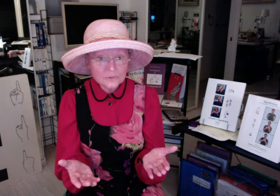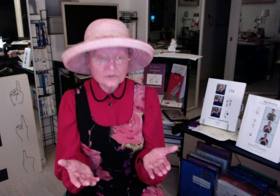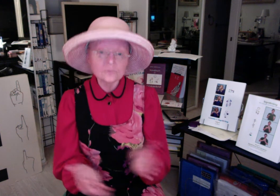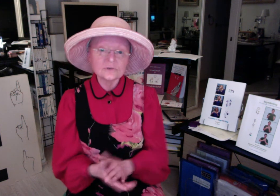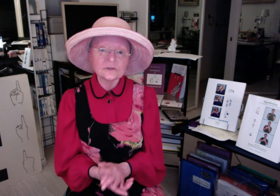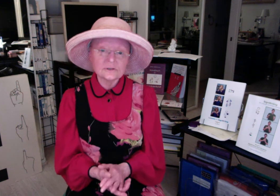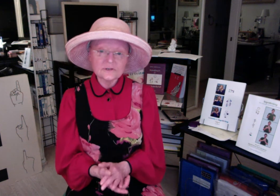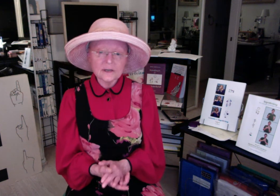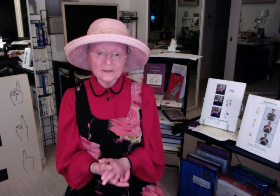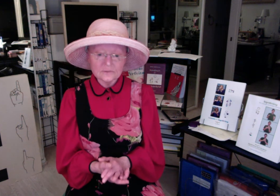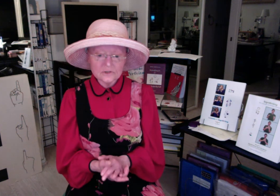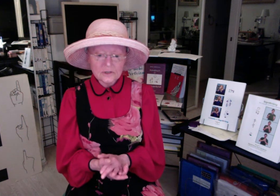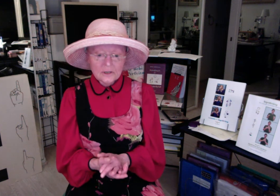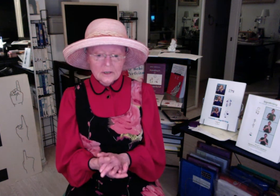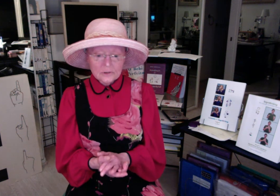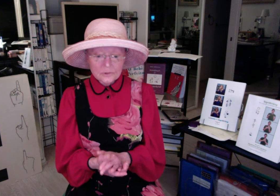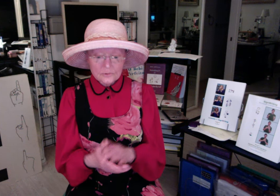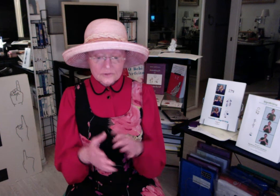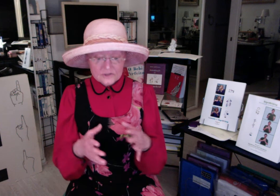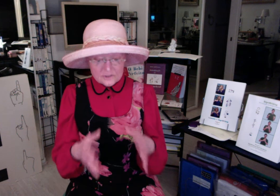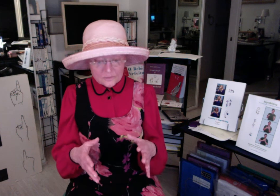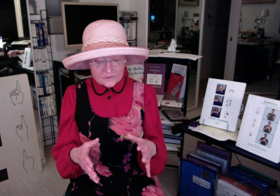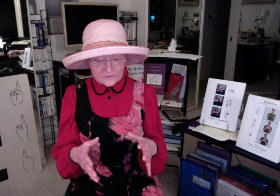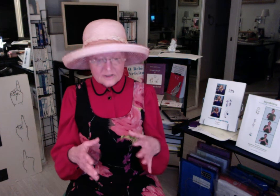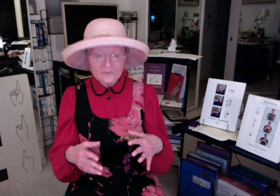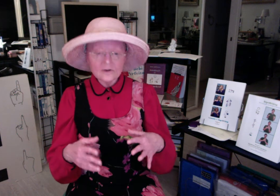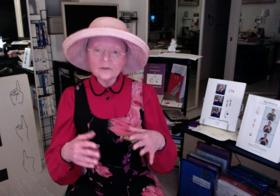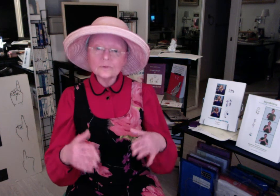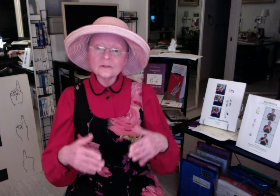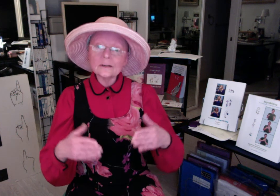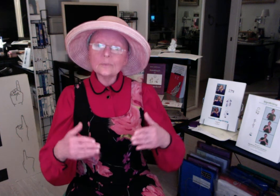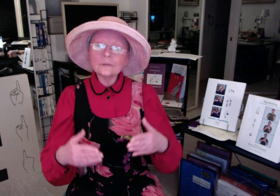in Brazilian Sign Language, learn the symbols of SignWriting, but then apply